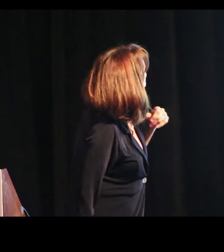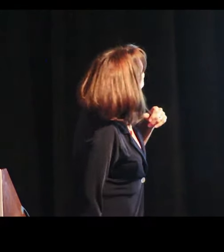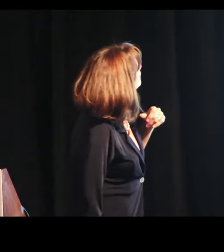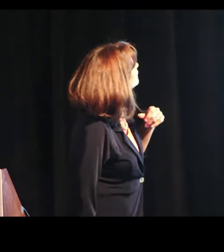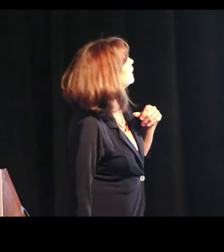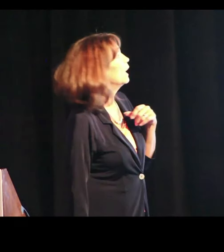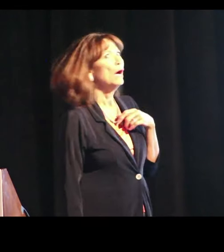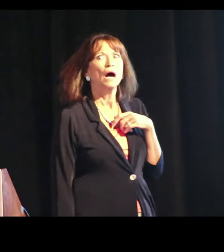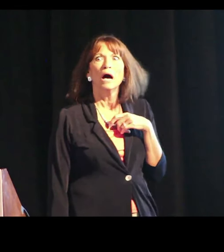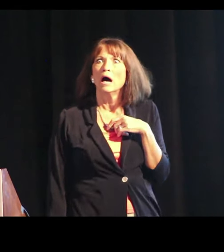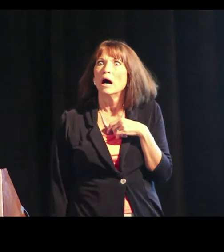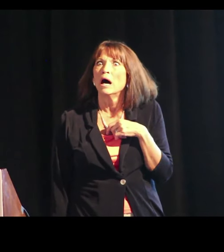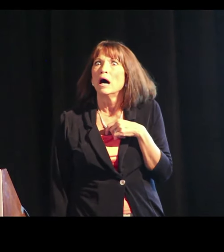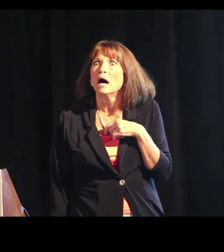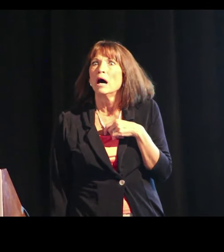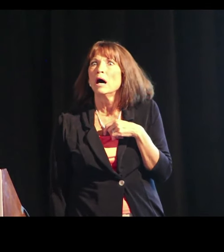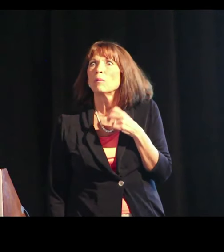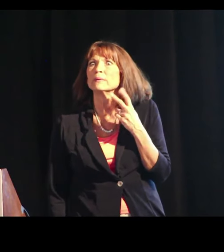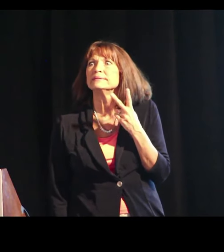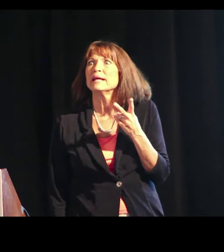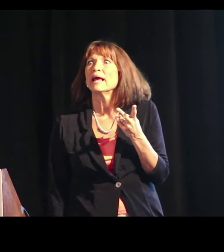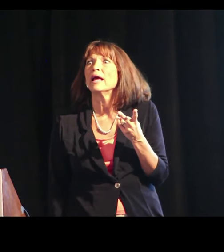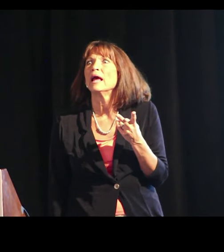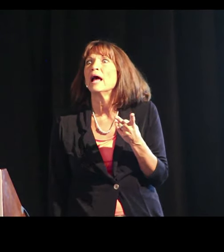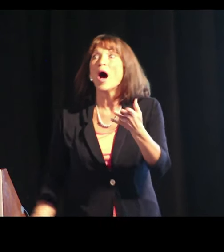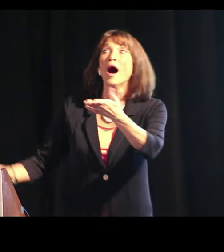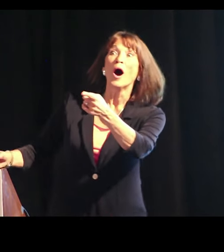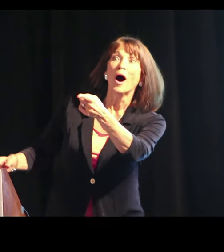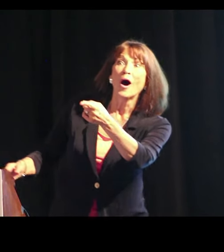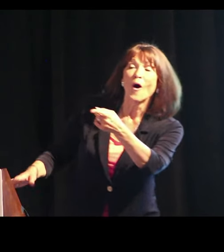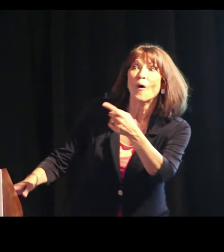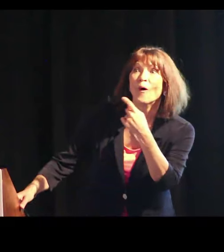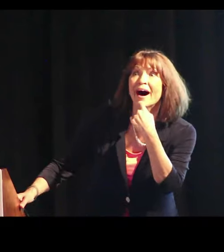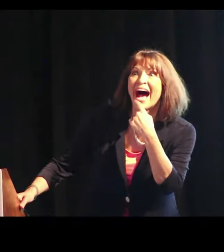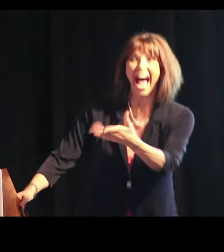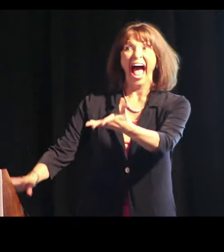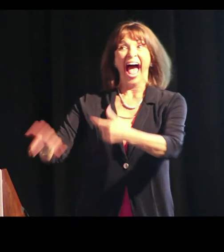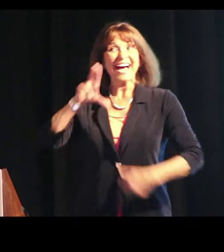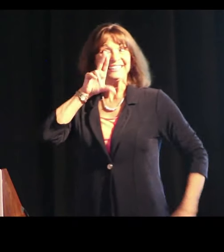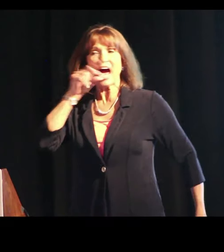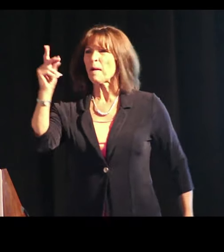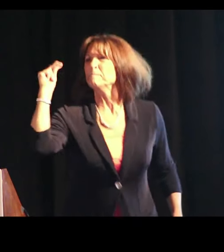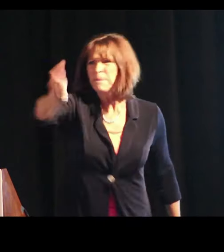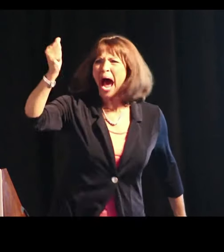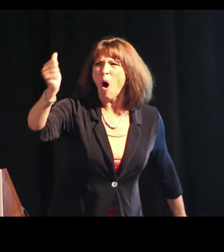Wow, what do you see? A duck. Right away, wow,